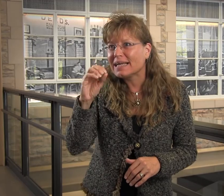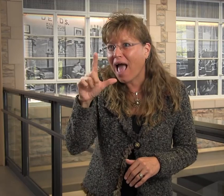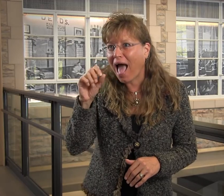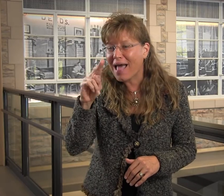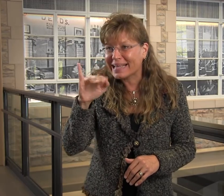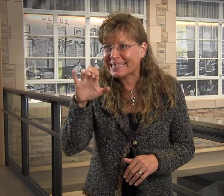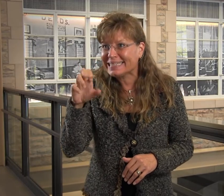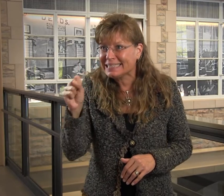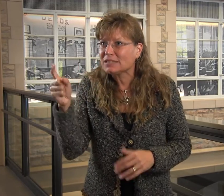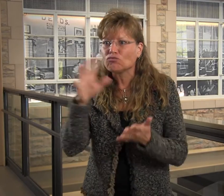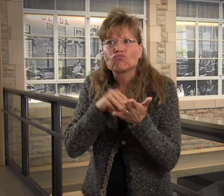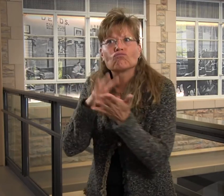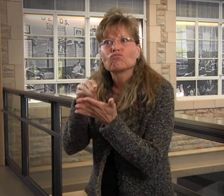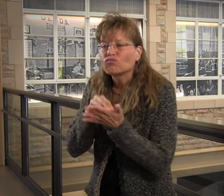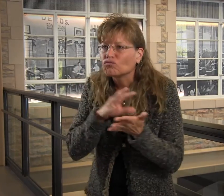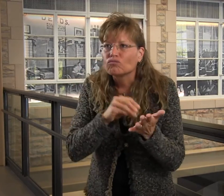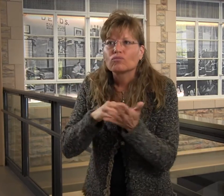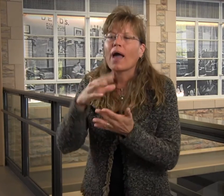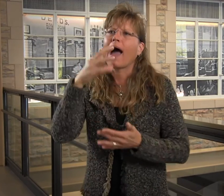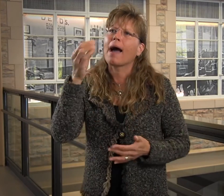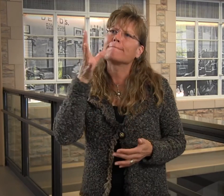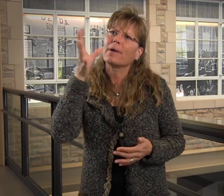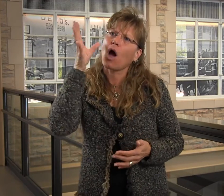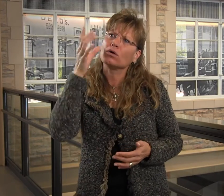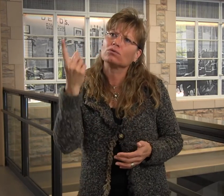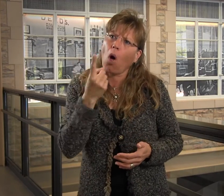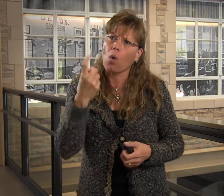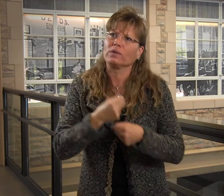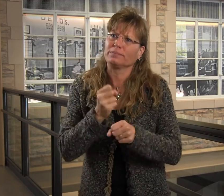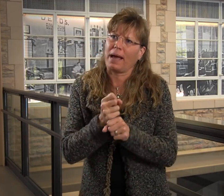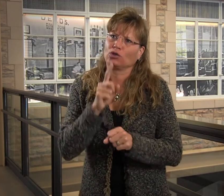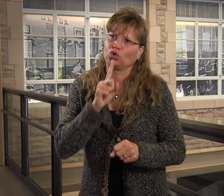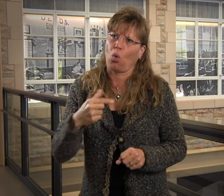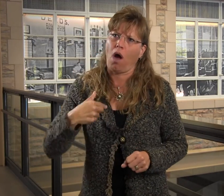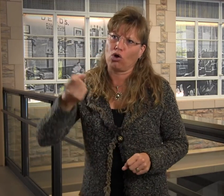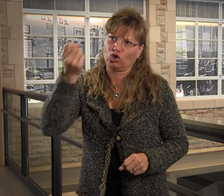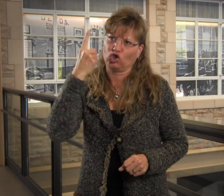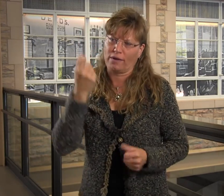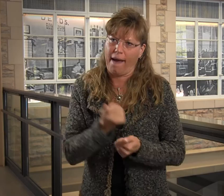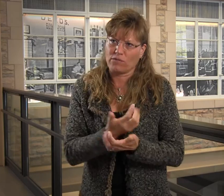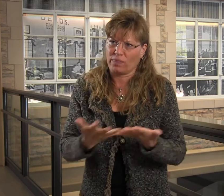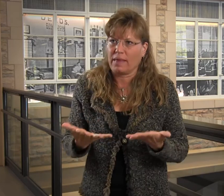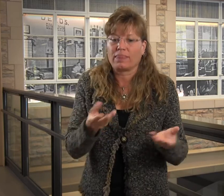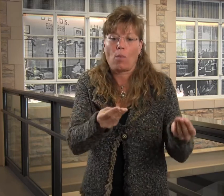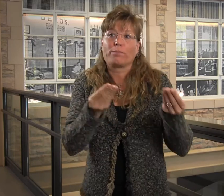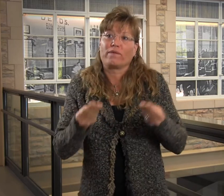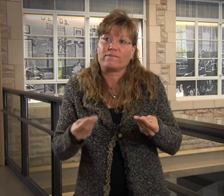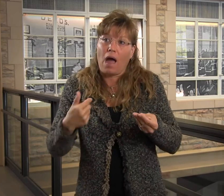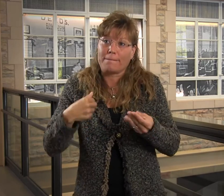I've been to all the thirteen colonies, and my parents always made sure that I understand everything.